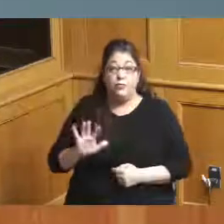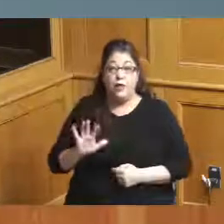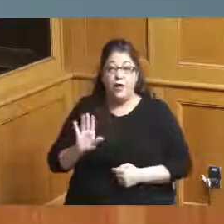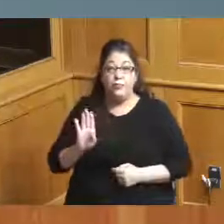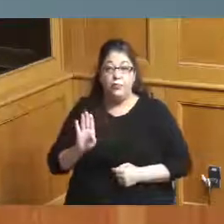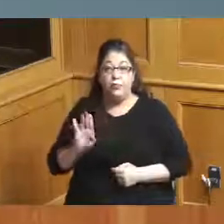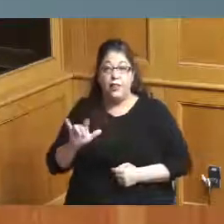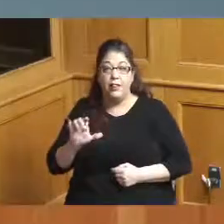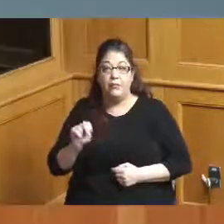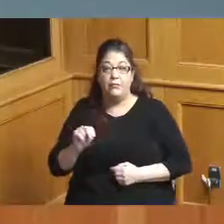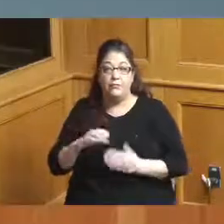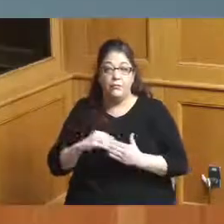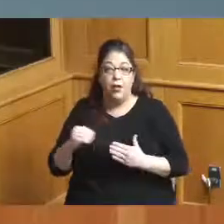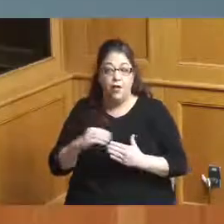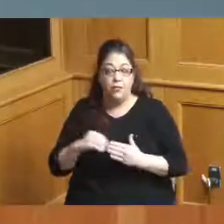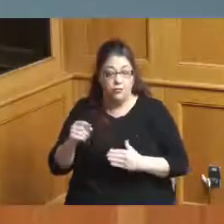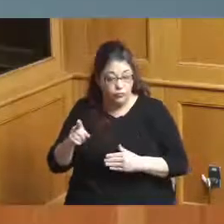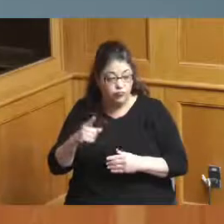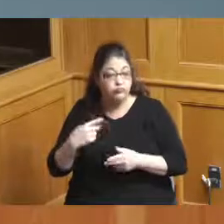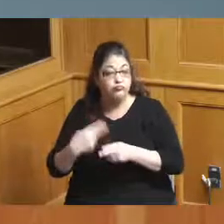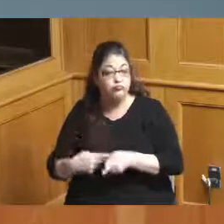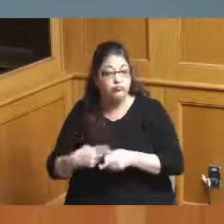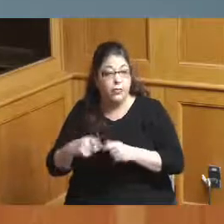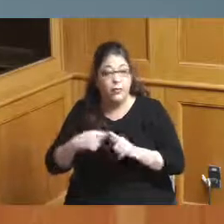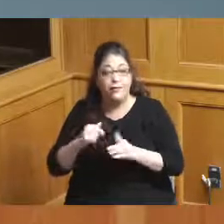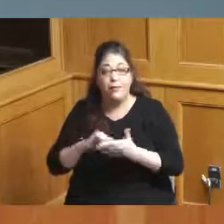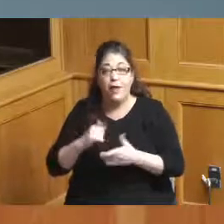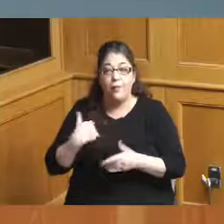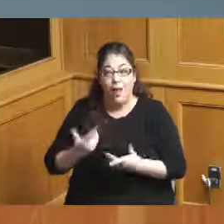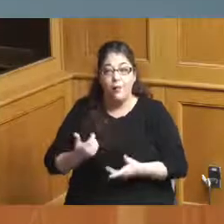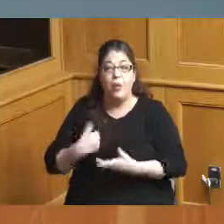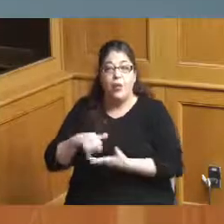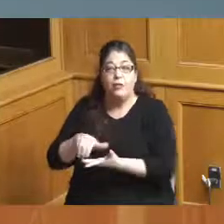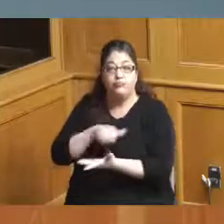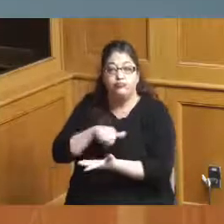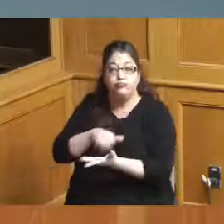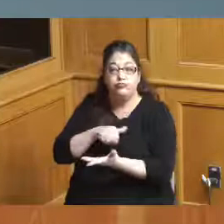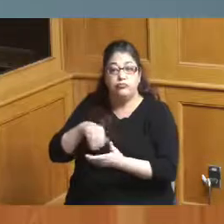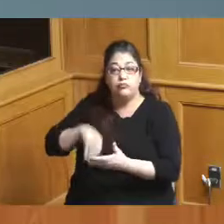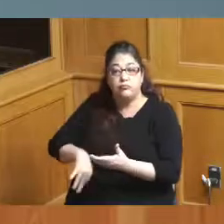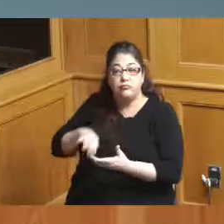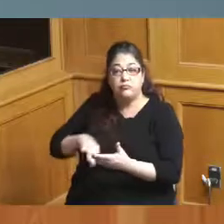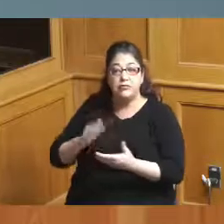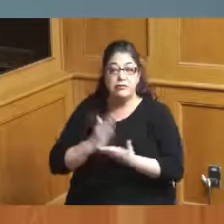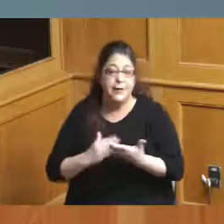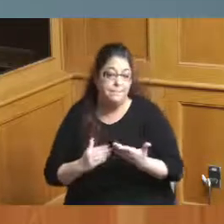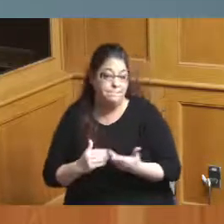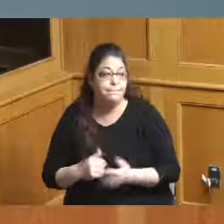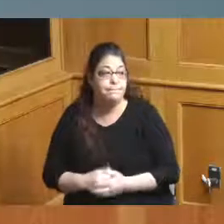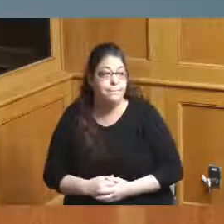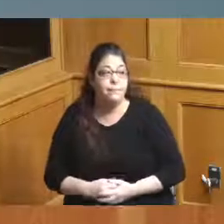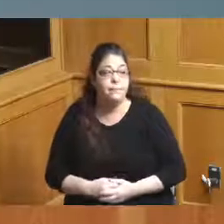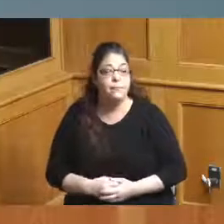that was mentioned that Hamilton County can get some of that and so we do need to get off the